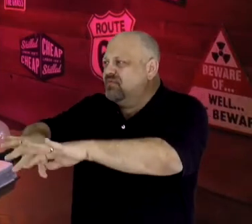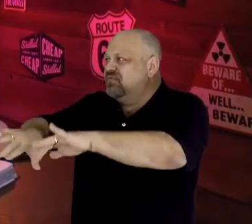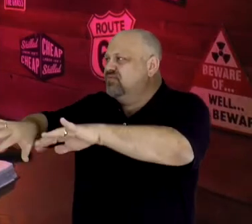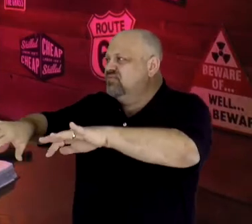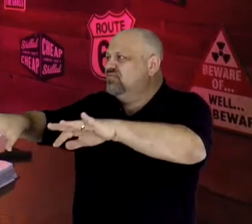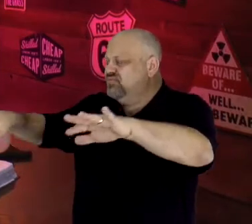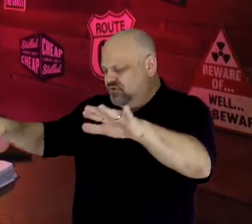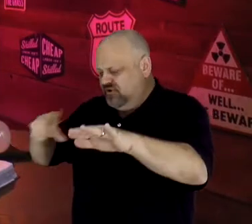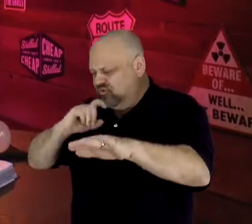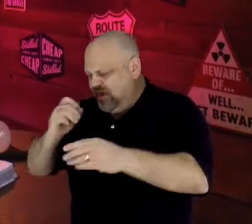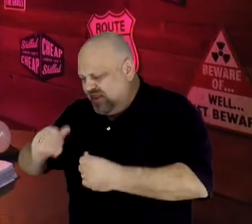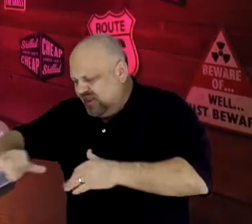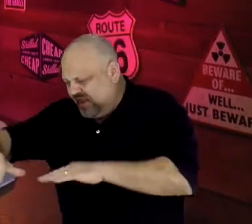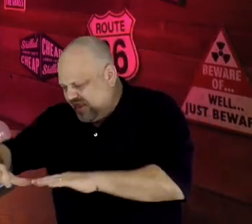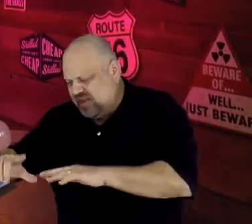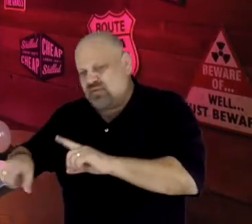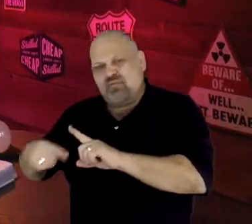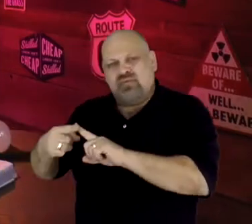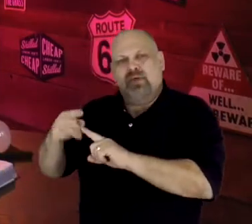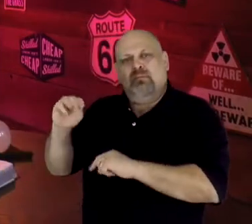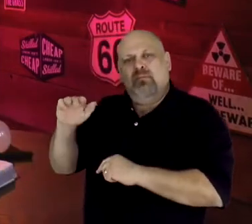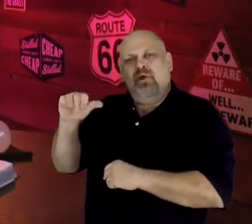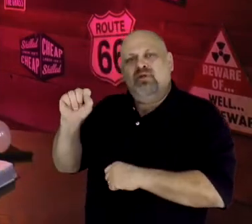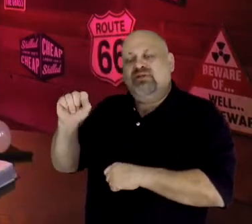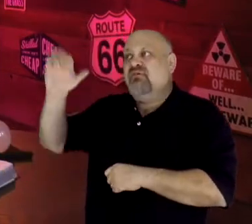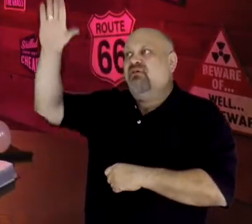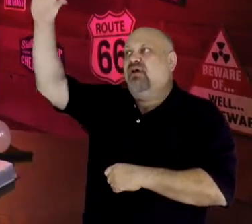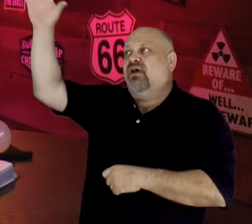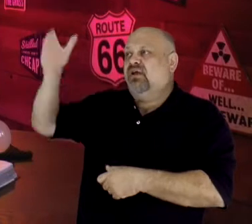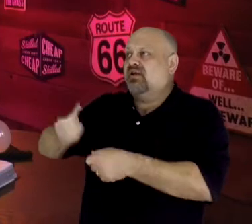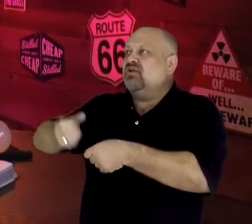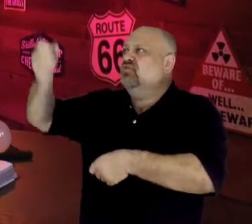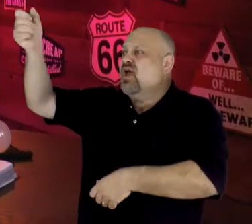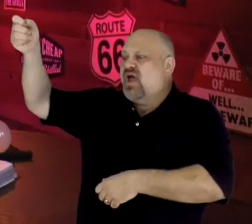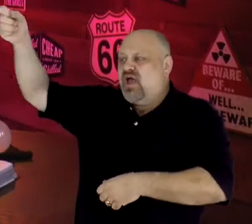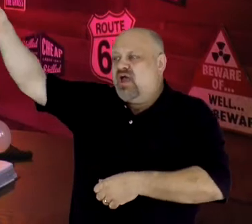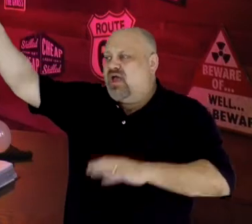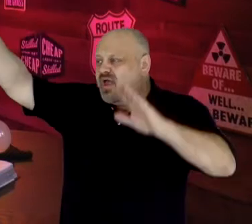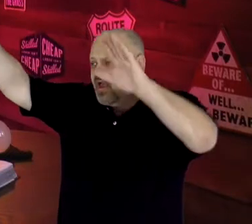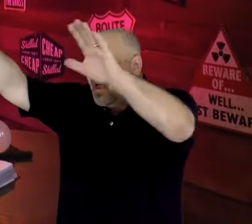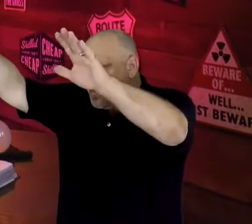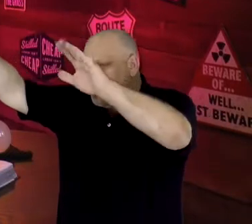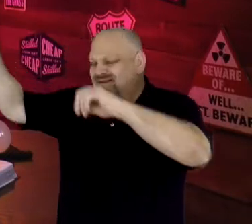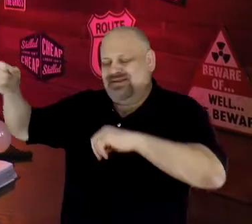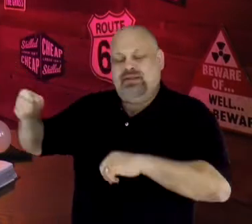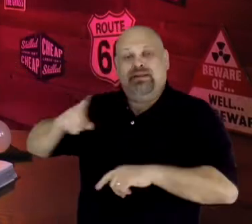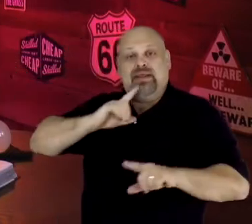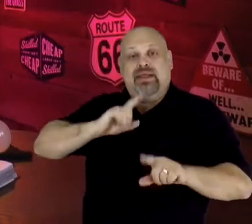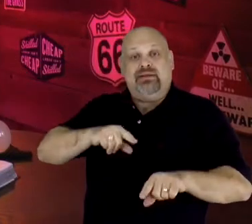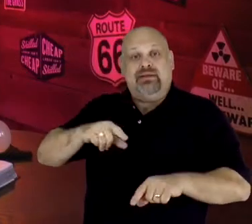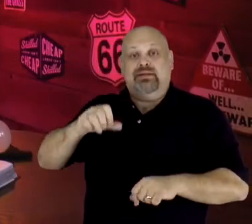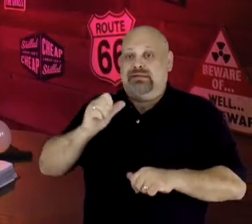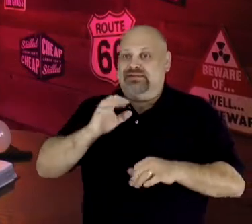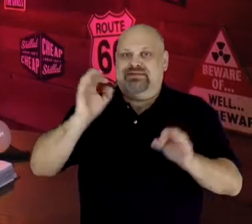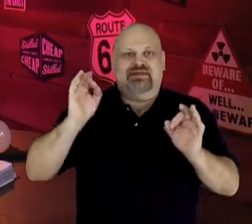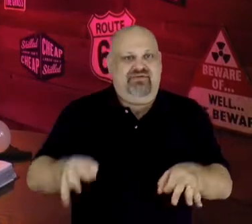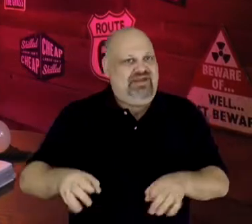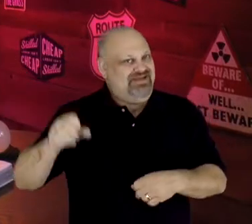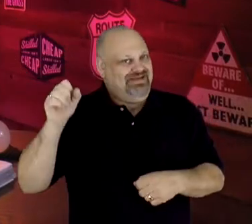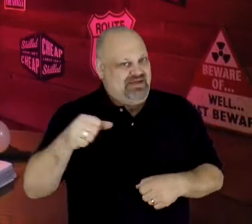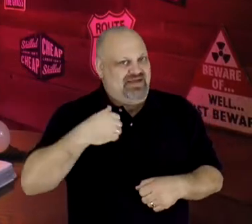Moses raised his staff and stretched out his hand over the sea...The answer is most definitely, "Yes."